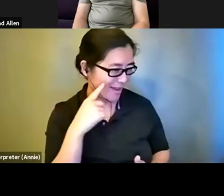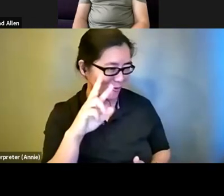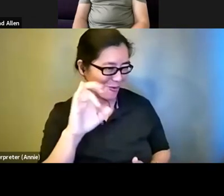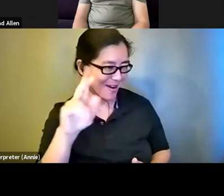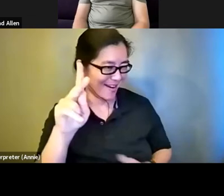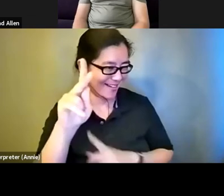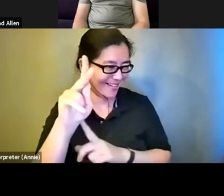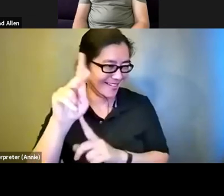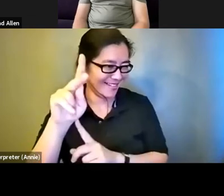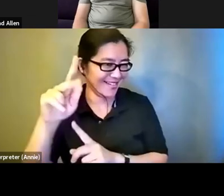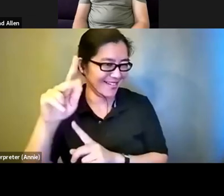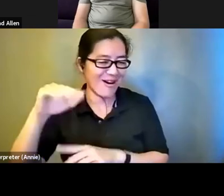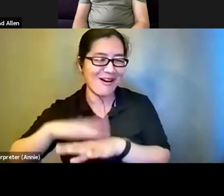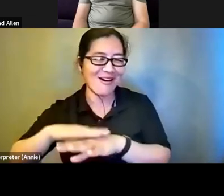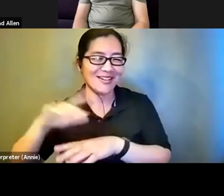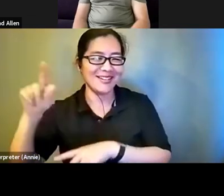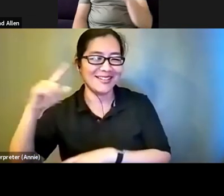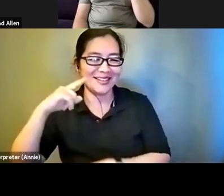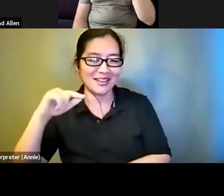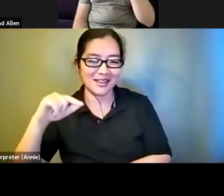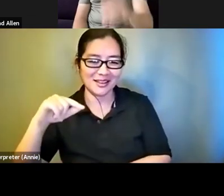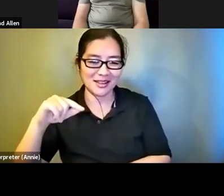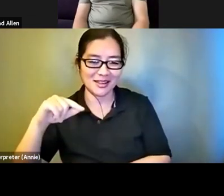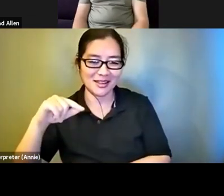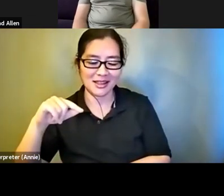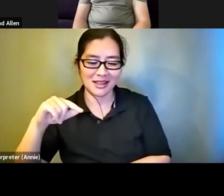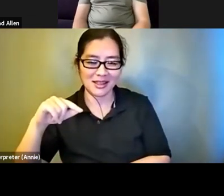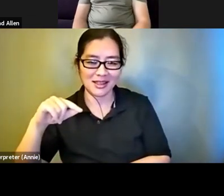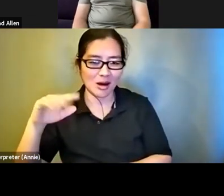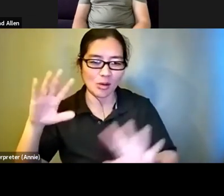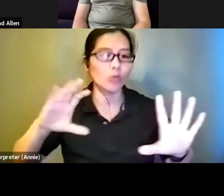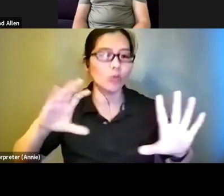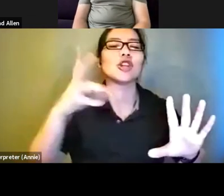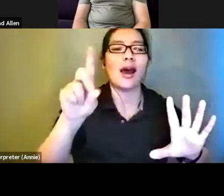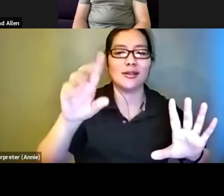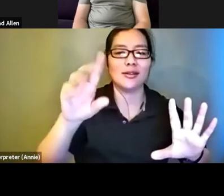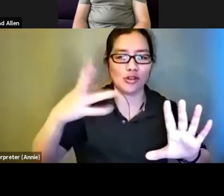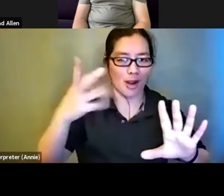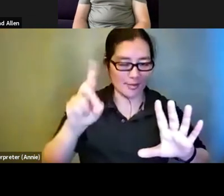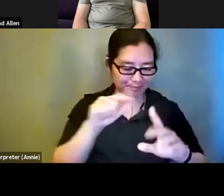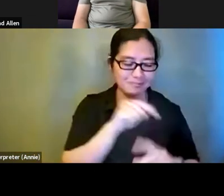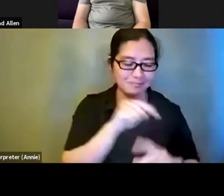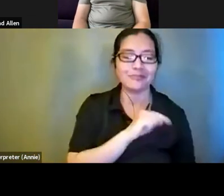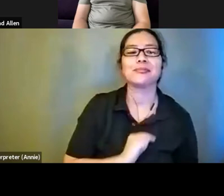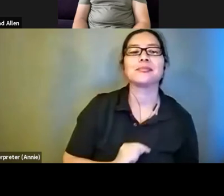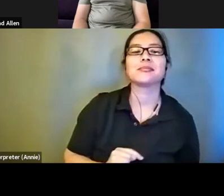Emily Beitiks: I think Chad is jumping in. Chad Allen: I would like to say that I think that